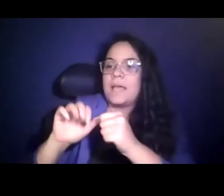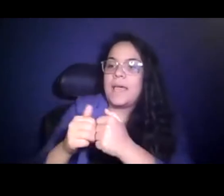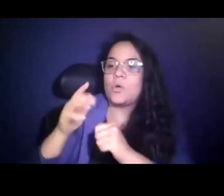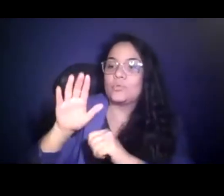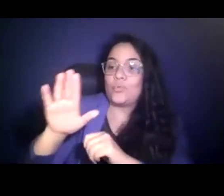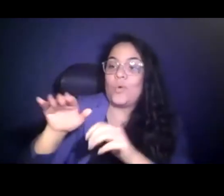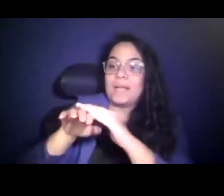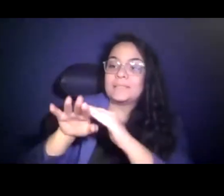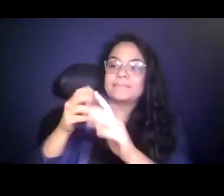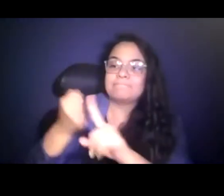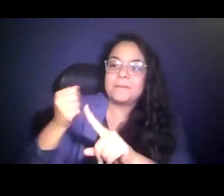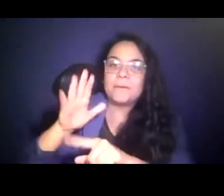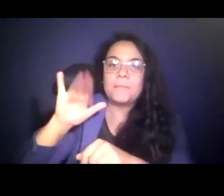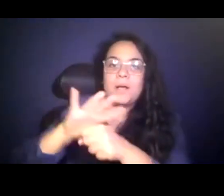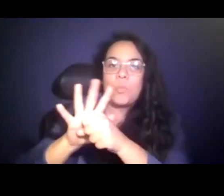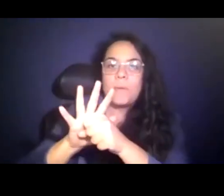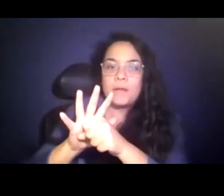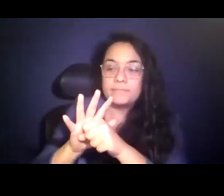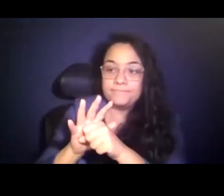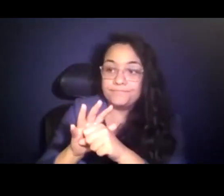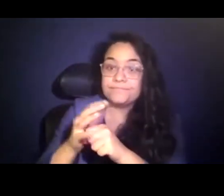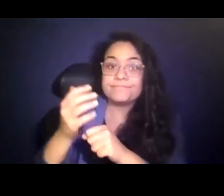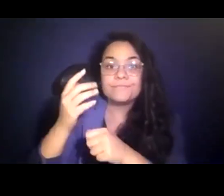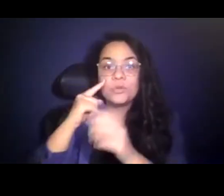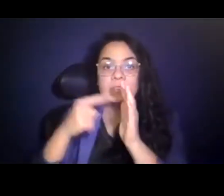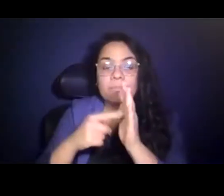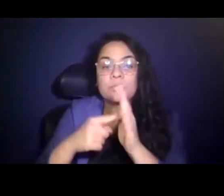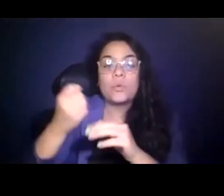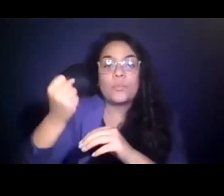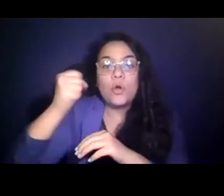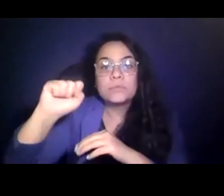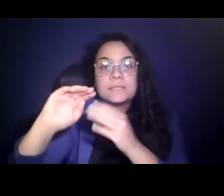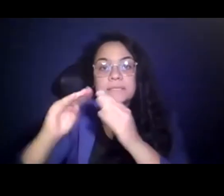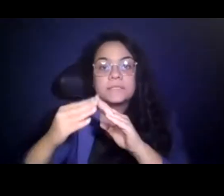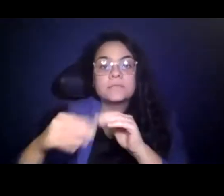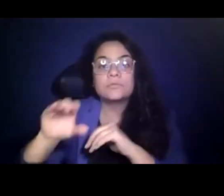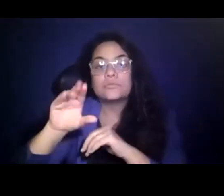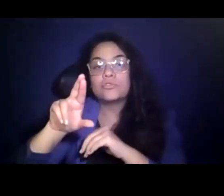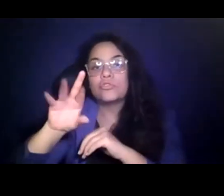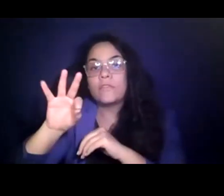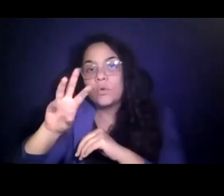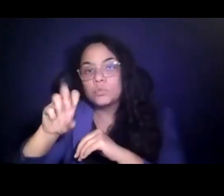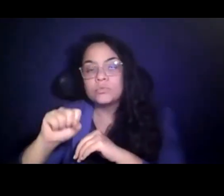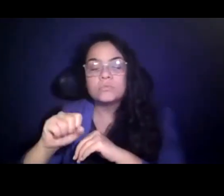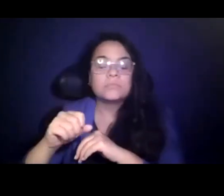other states of emergency, and agencies can follow